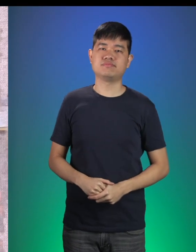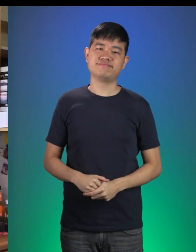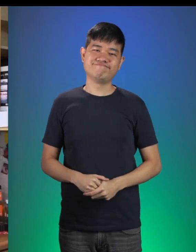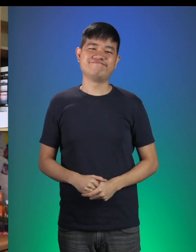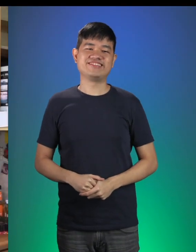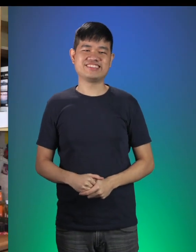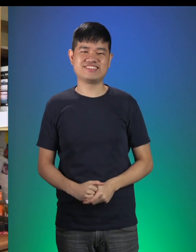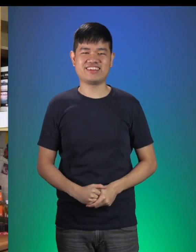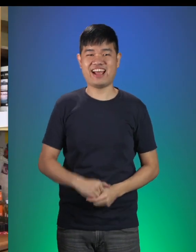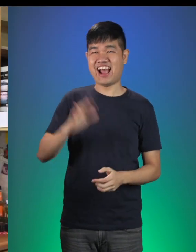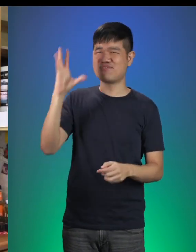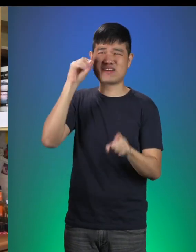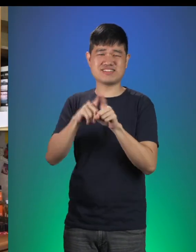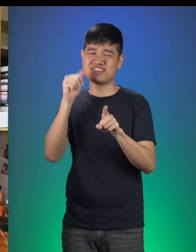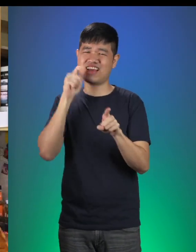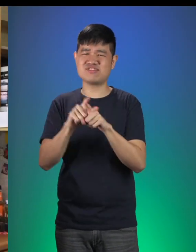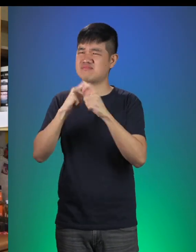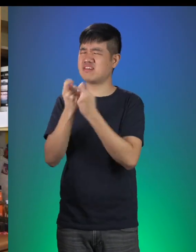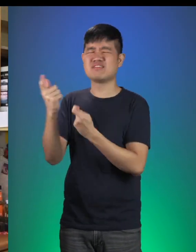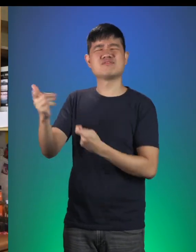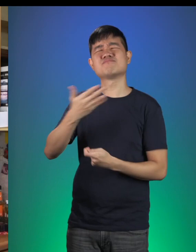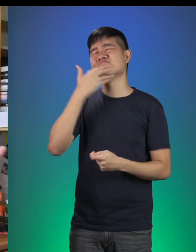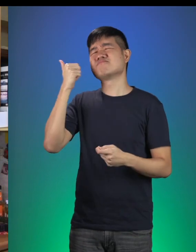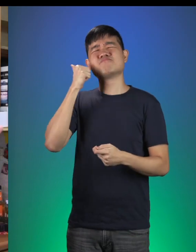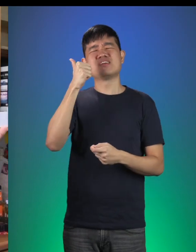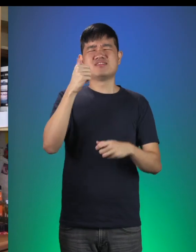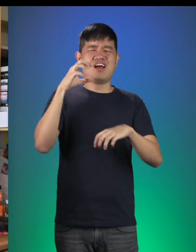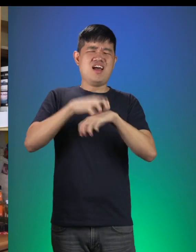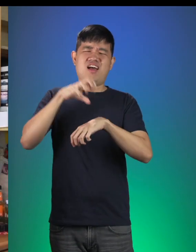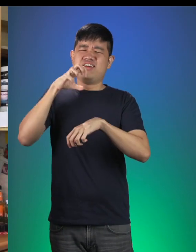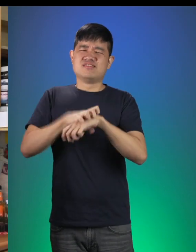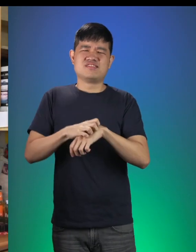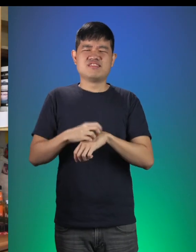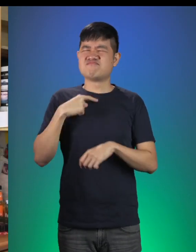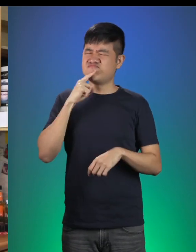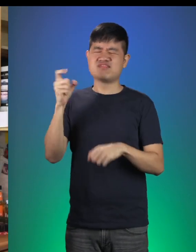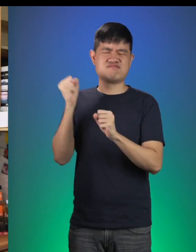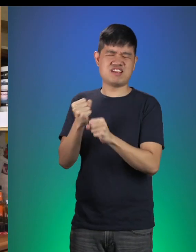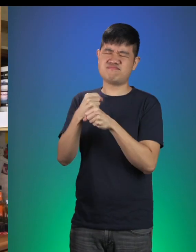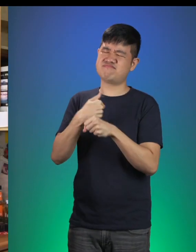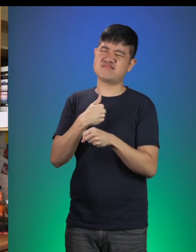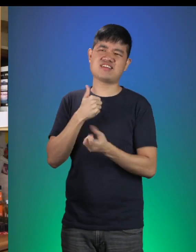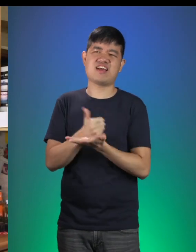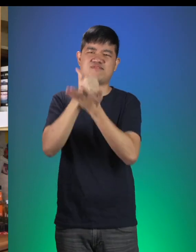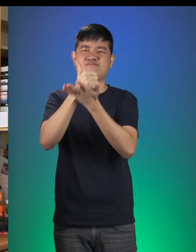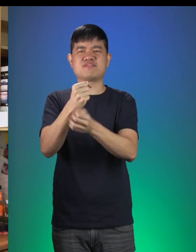Little Red: This brother and sister team, they bake the best cakes! I’m sure they can help me whip something up!